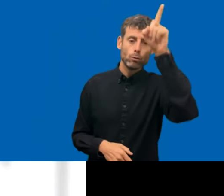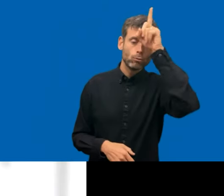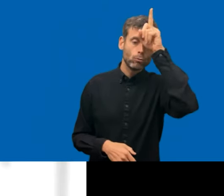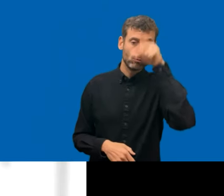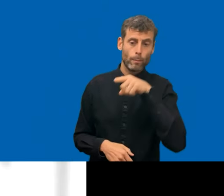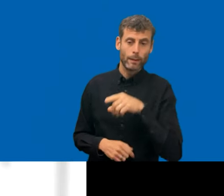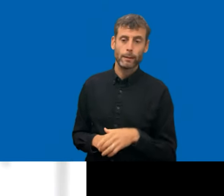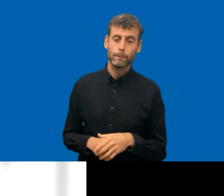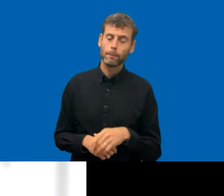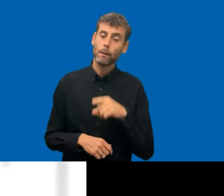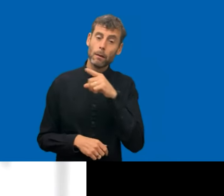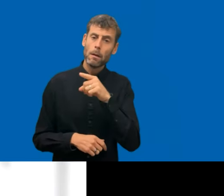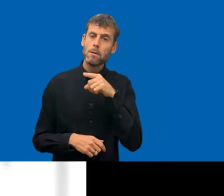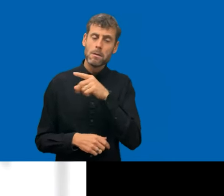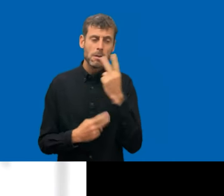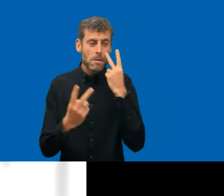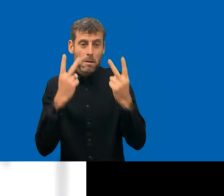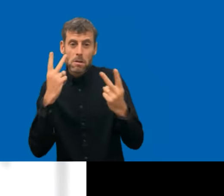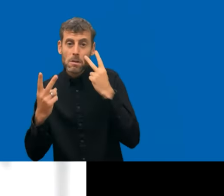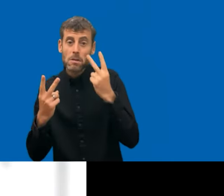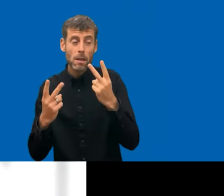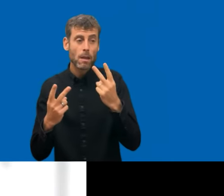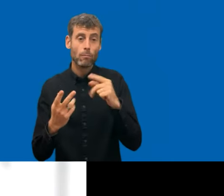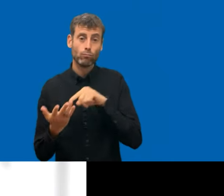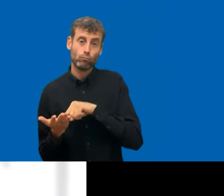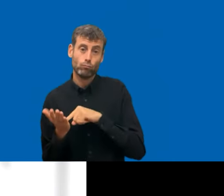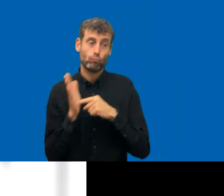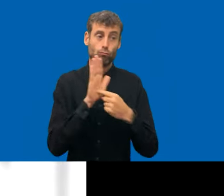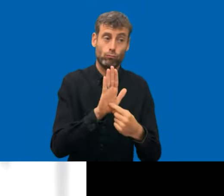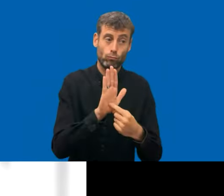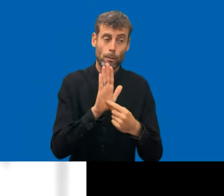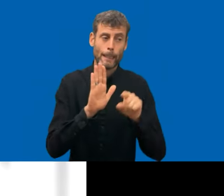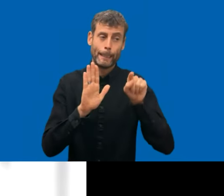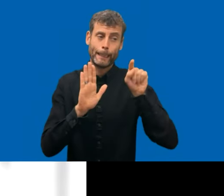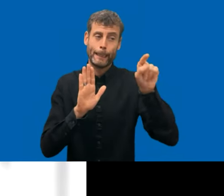line with what the Danish colleagues said. I think it's huge interest. It's kind of a